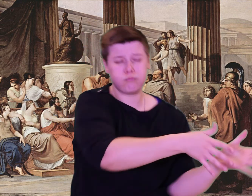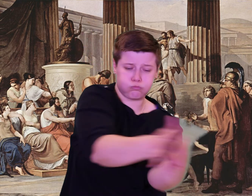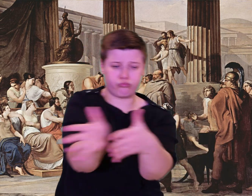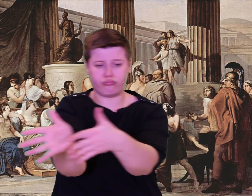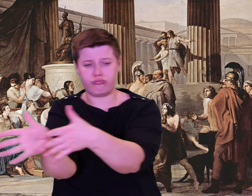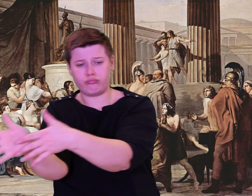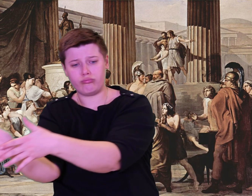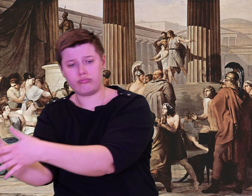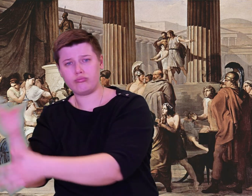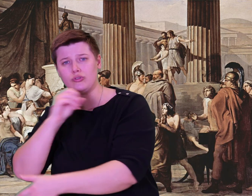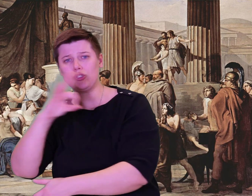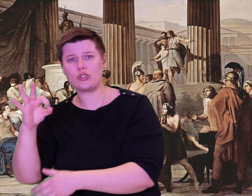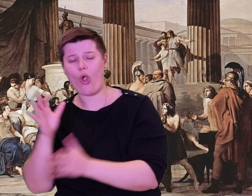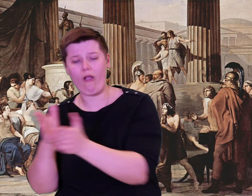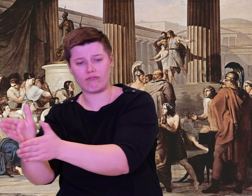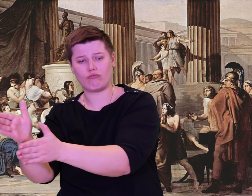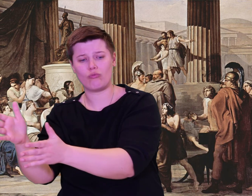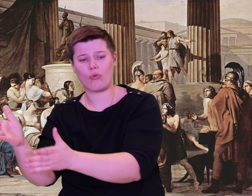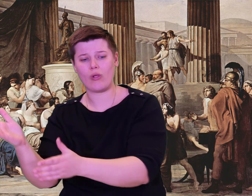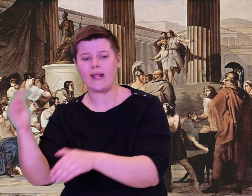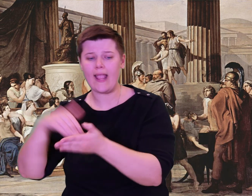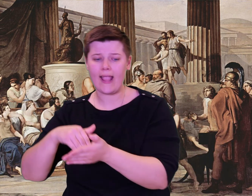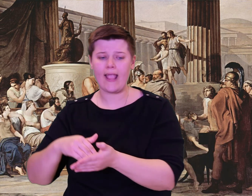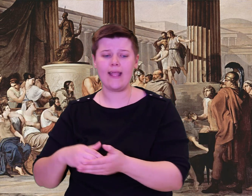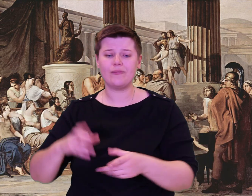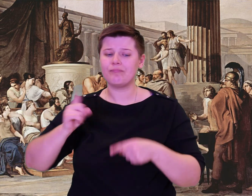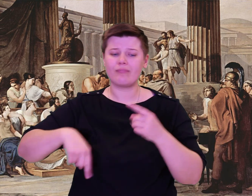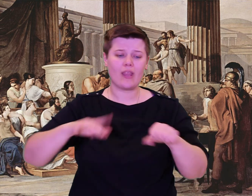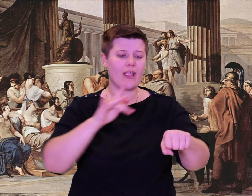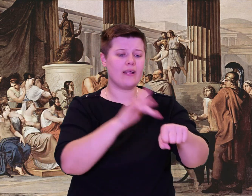shining sails, and climbed aboard.